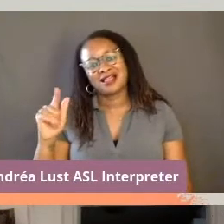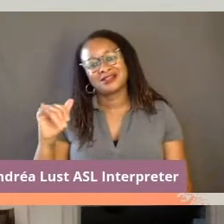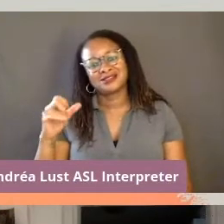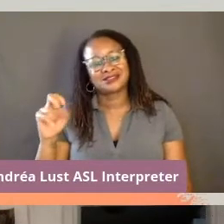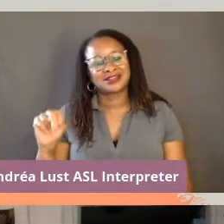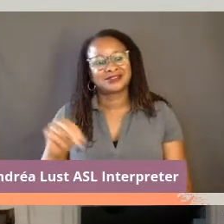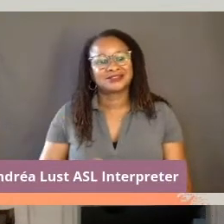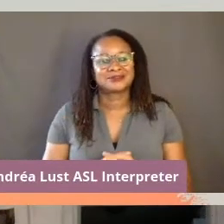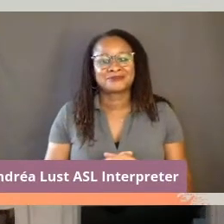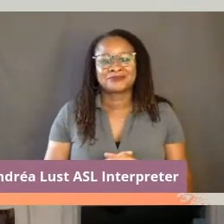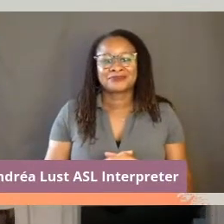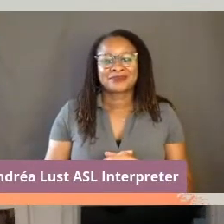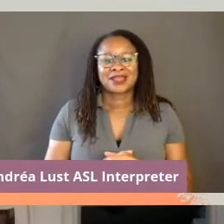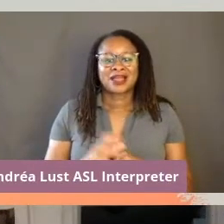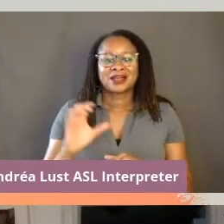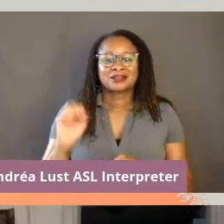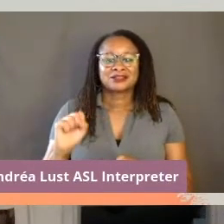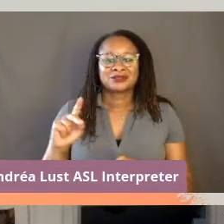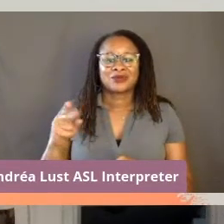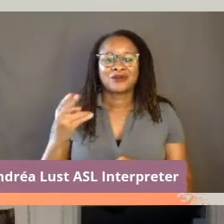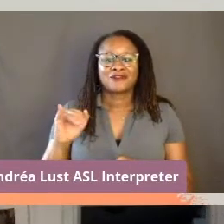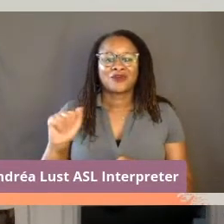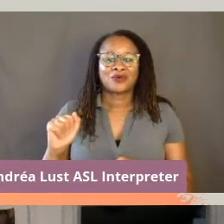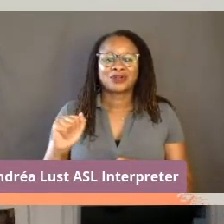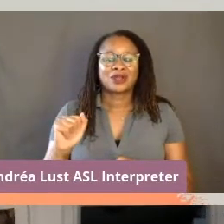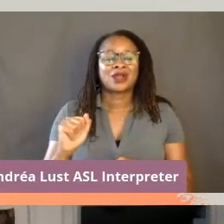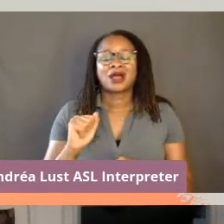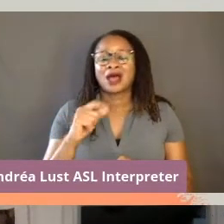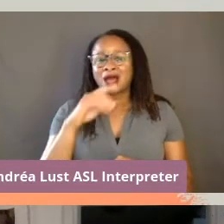Sophia is a black queer radical dreamer